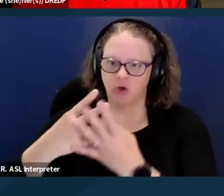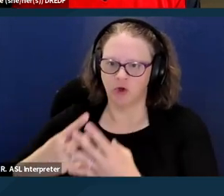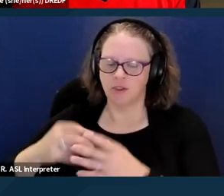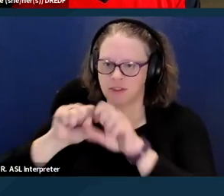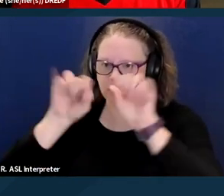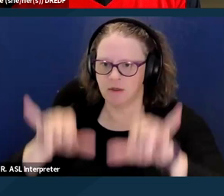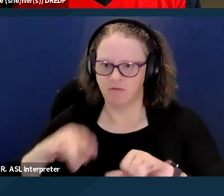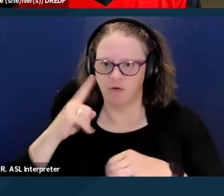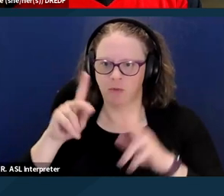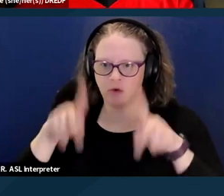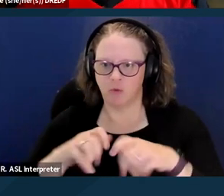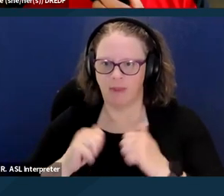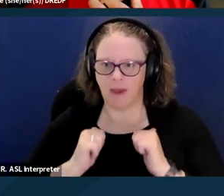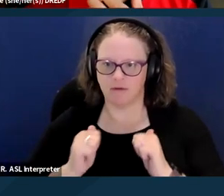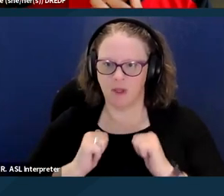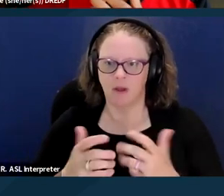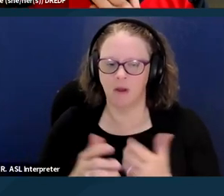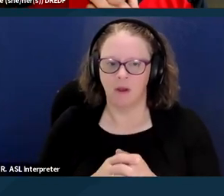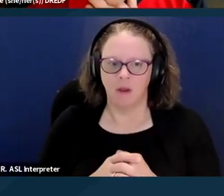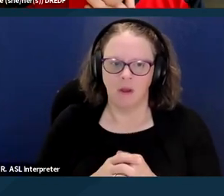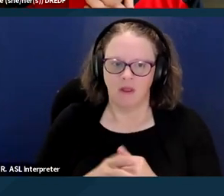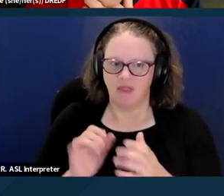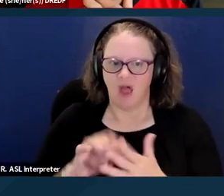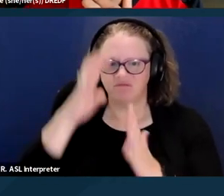a pretty wide ranging list, and it includes a lot of services